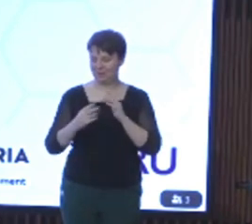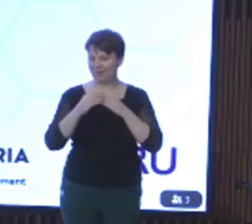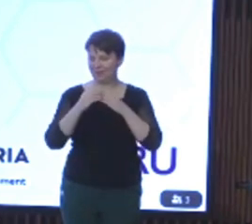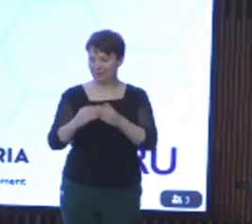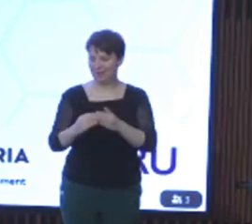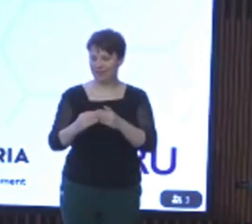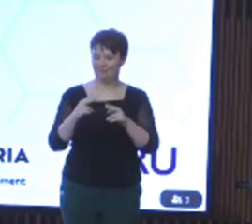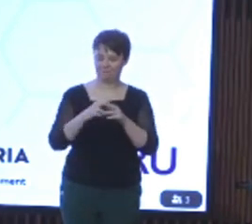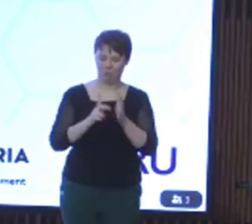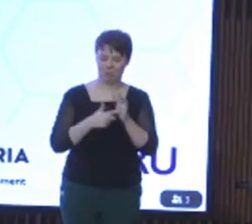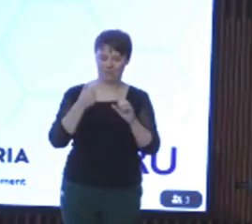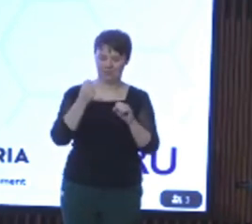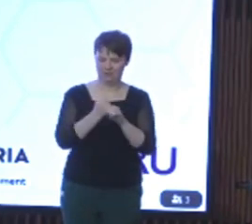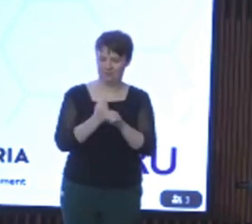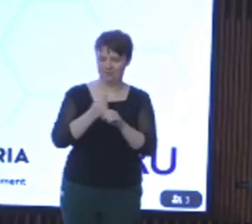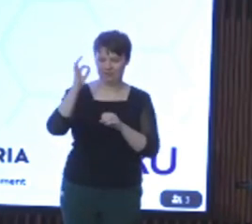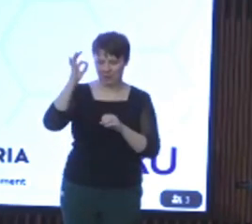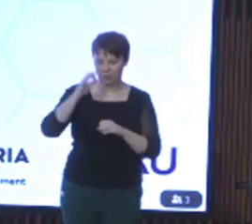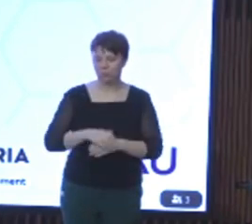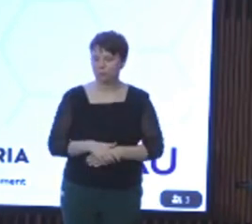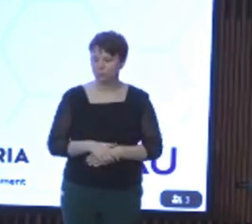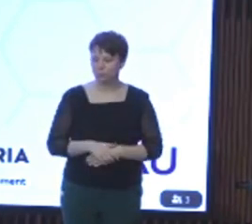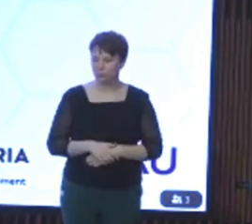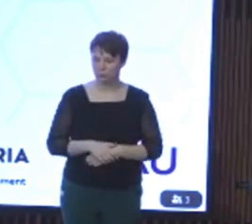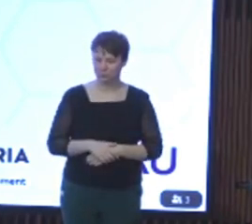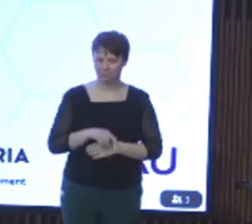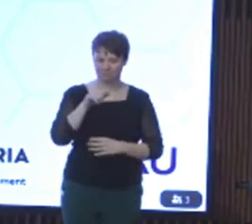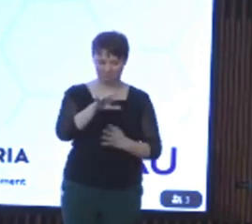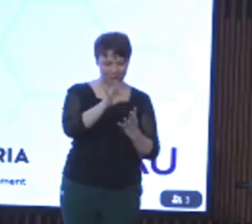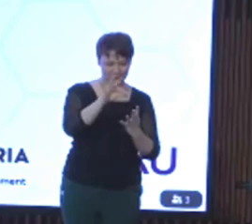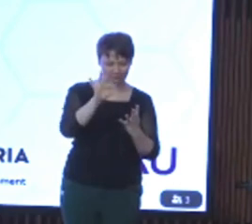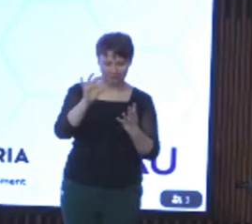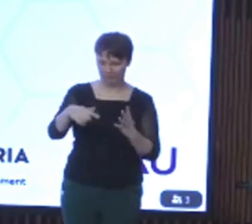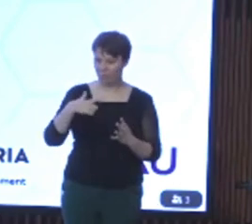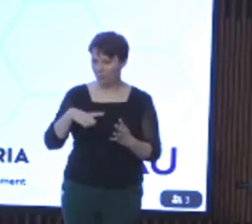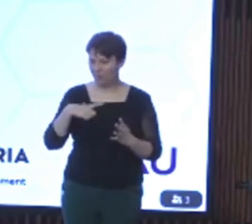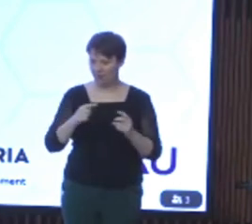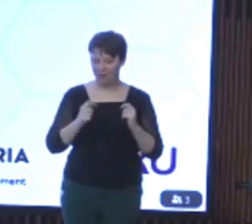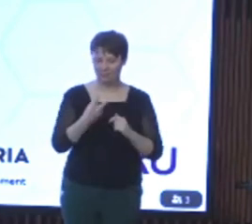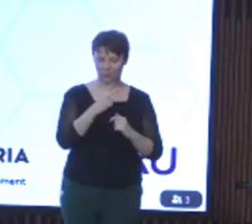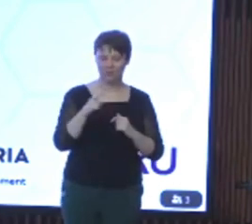Legislative Council and the Minister was appointed to these portfolios after the 2022 election. So